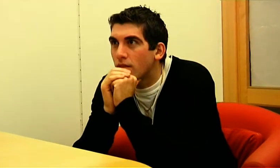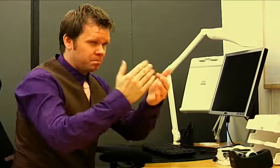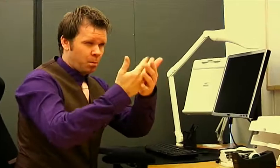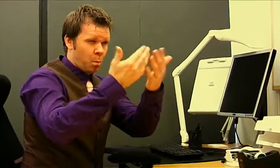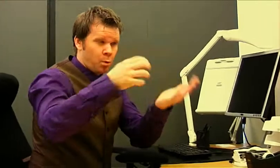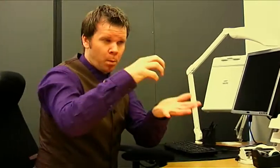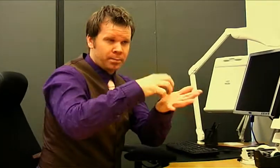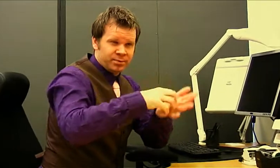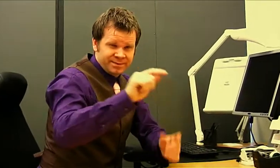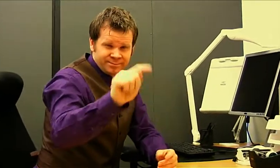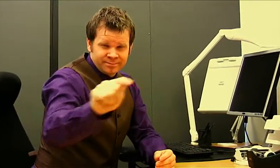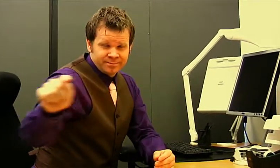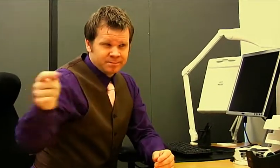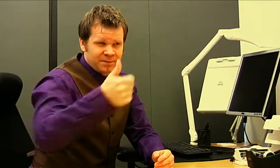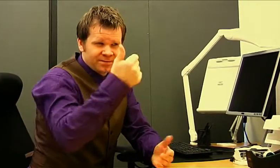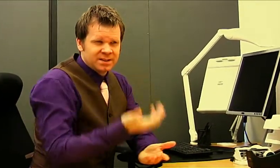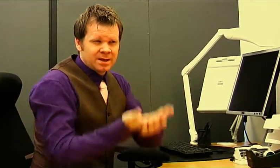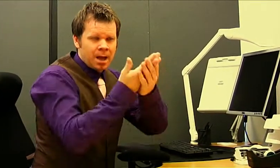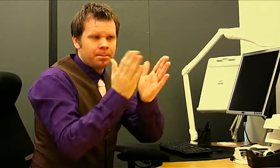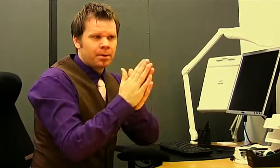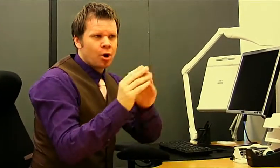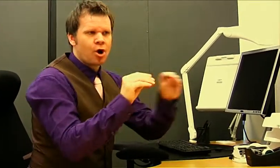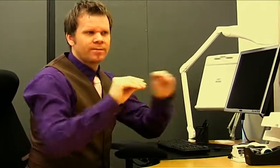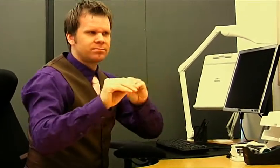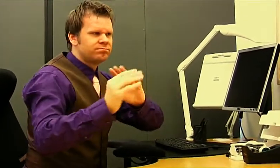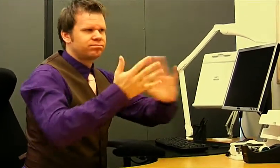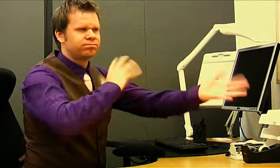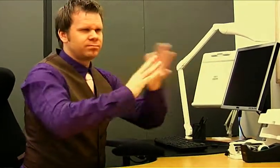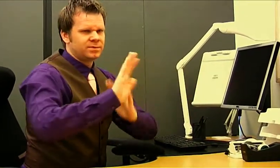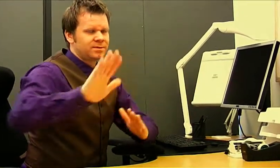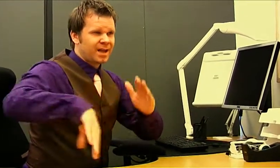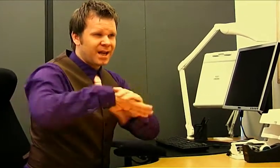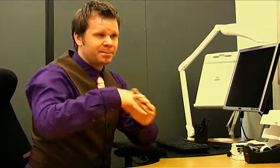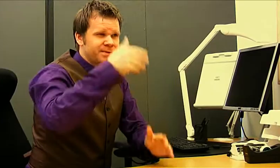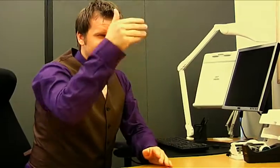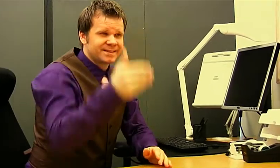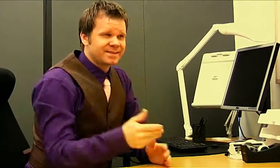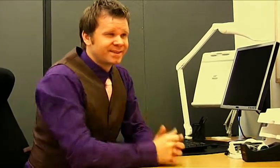...and the municipalities need help with Sign Language on their websites.